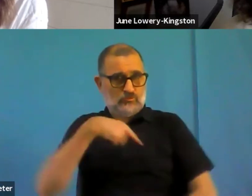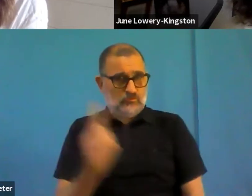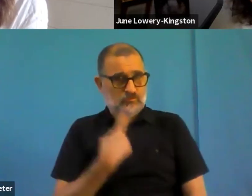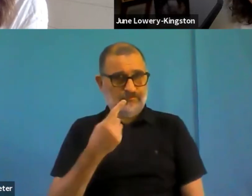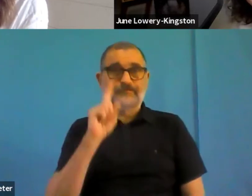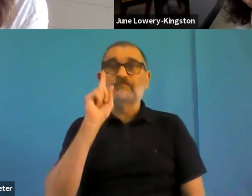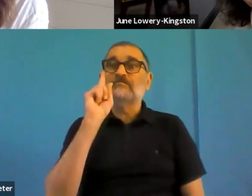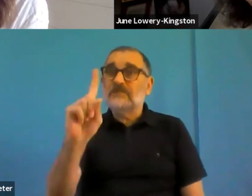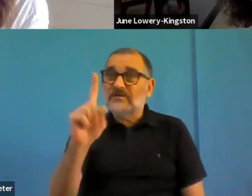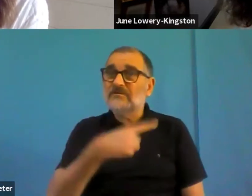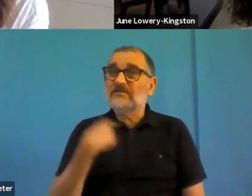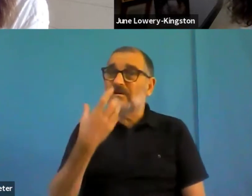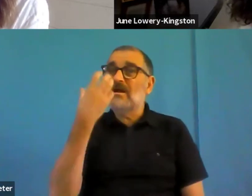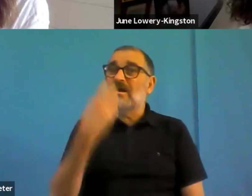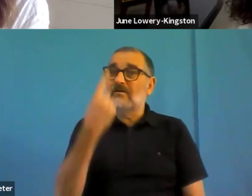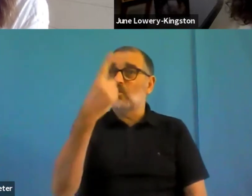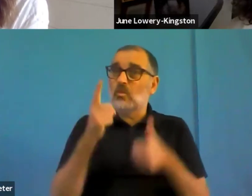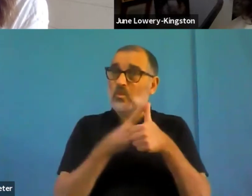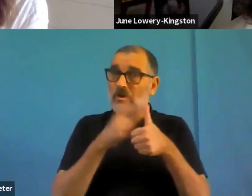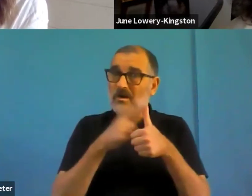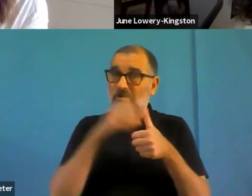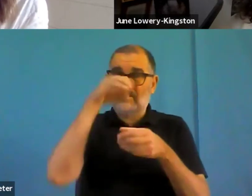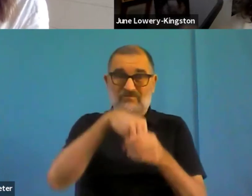here, you see the years and the middle 2021 22.